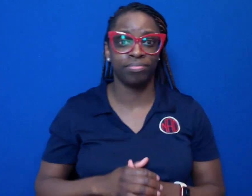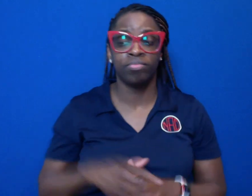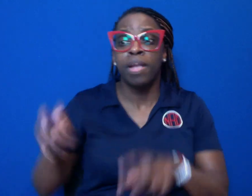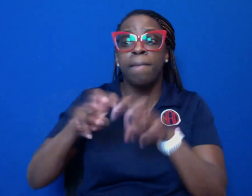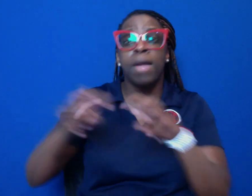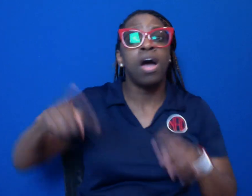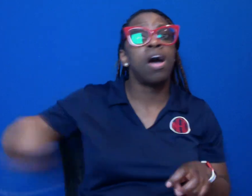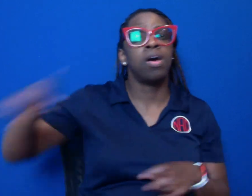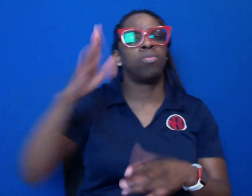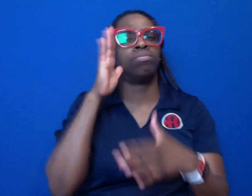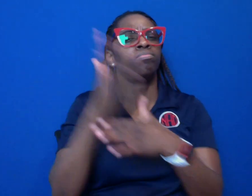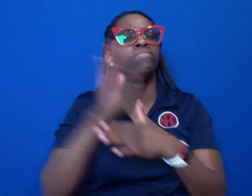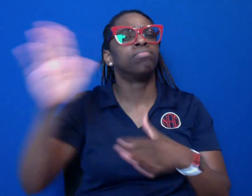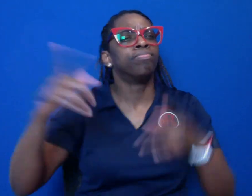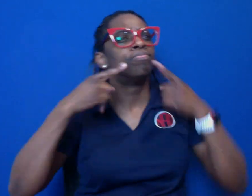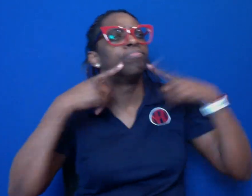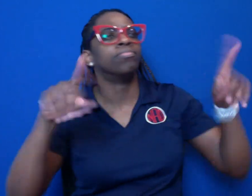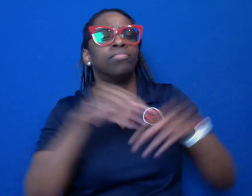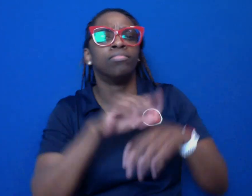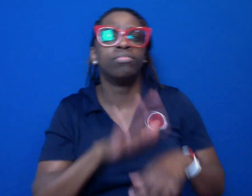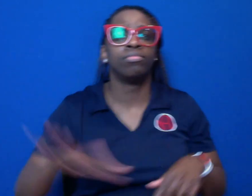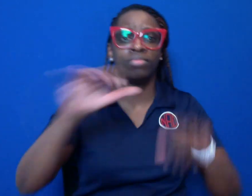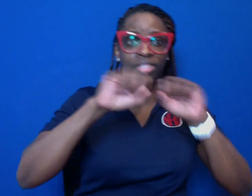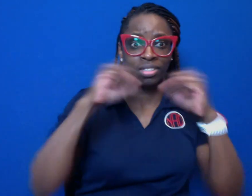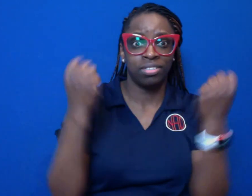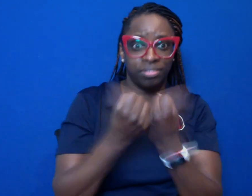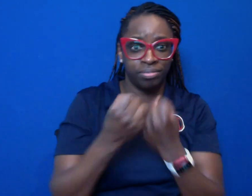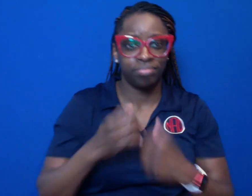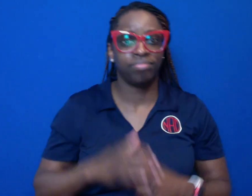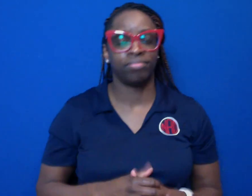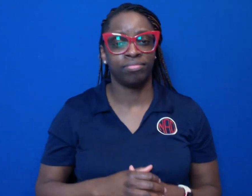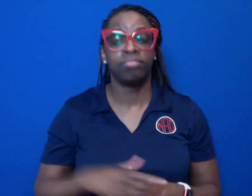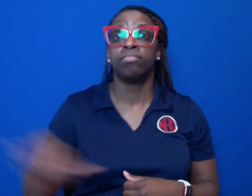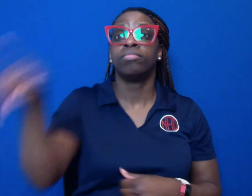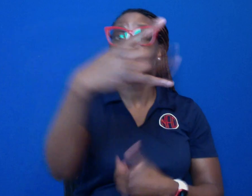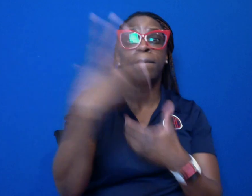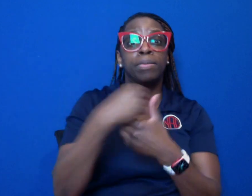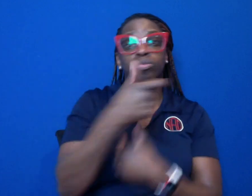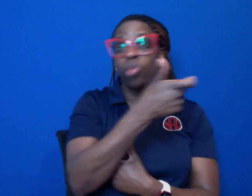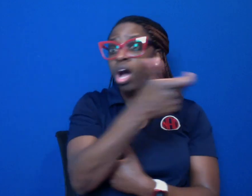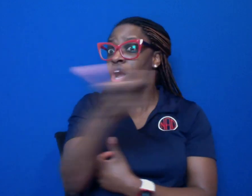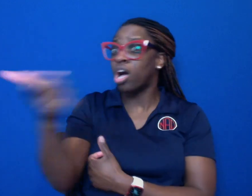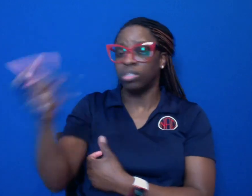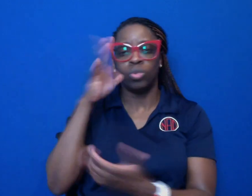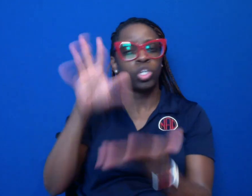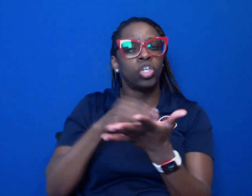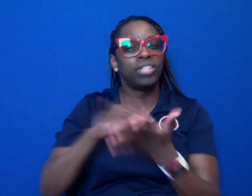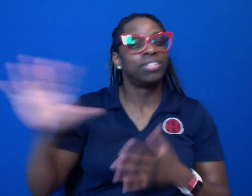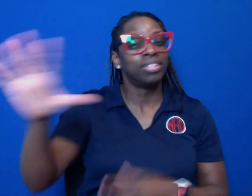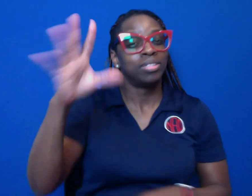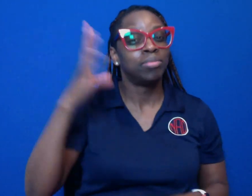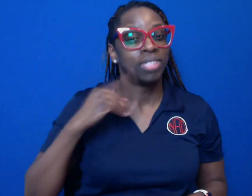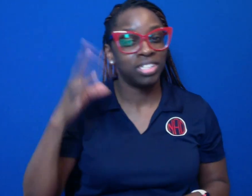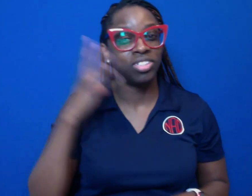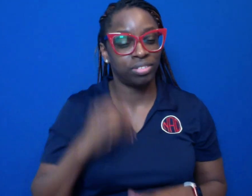panelists will share their accomplishments and successes in mainstream society – participants will learn from their experiences.